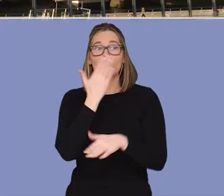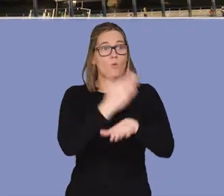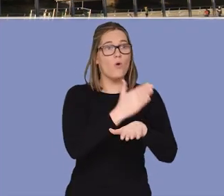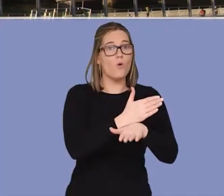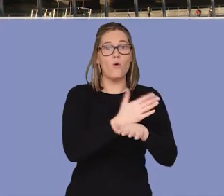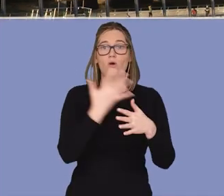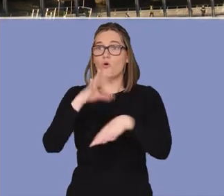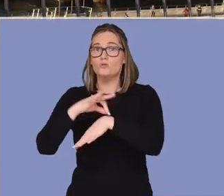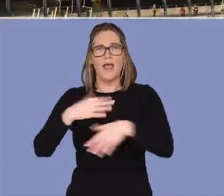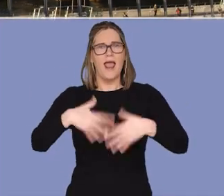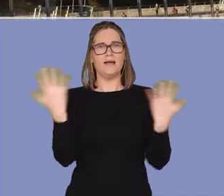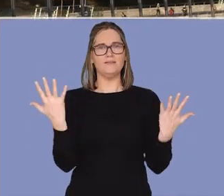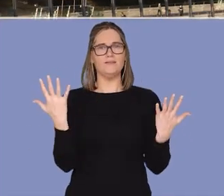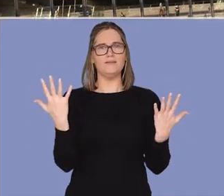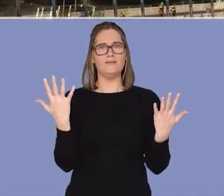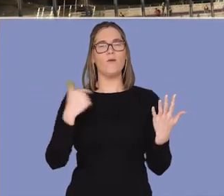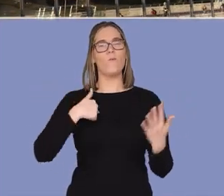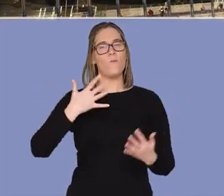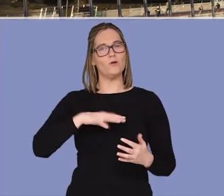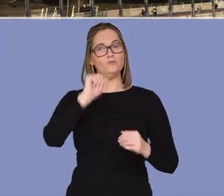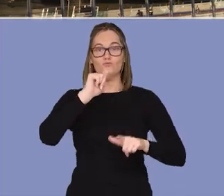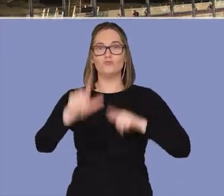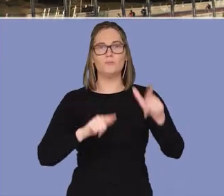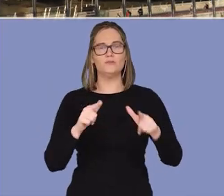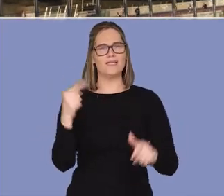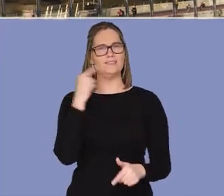to create a single integrated transport network accessible to everyone.